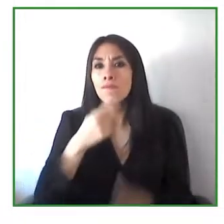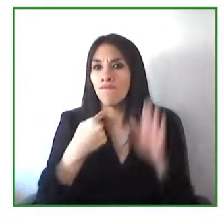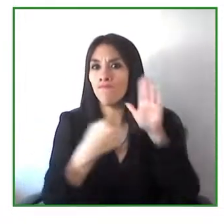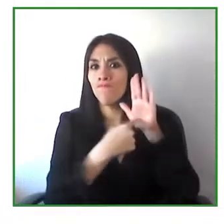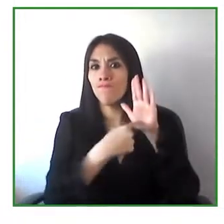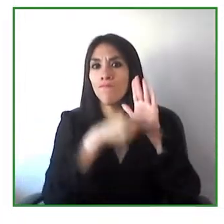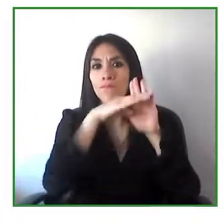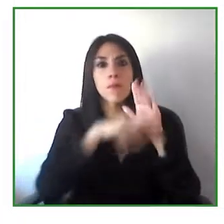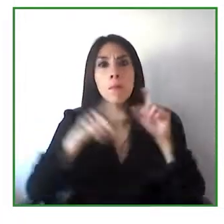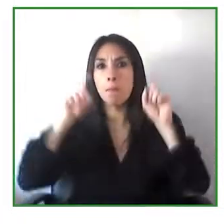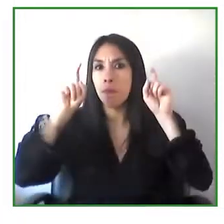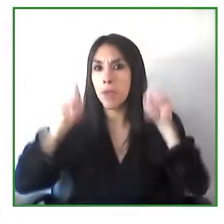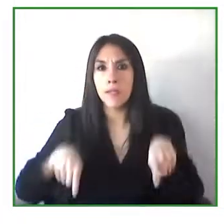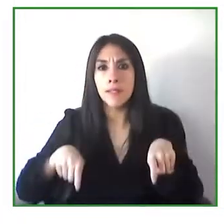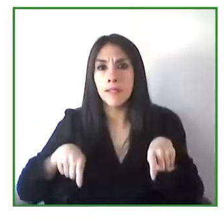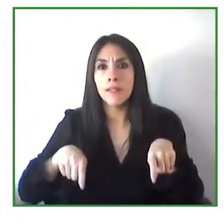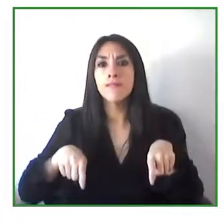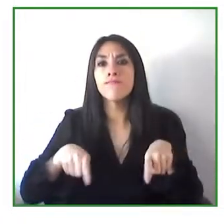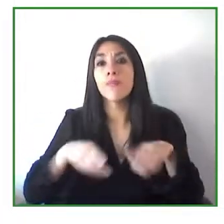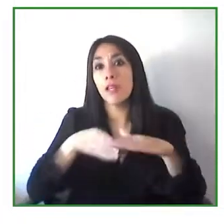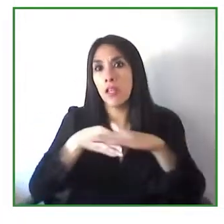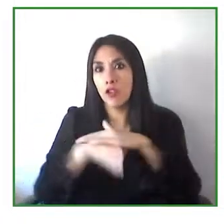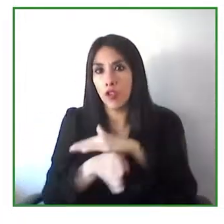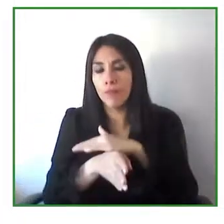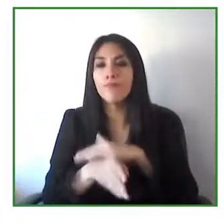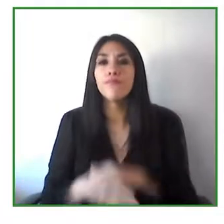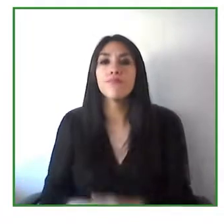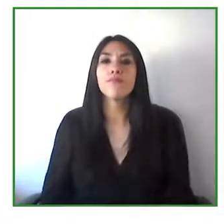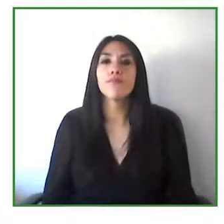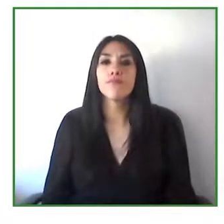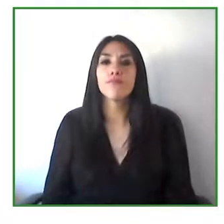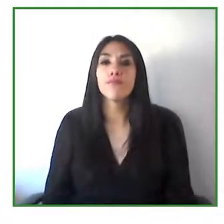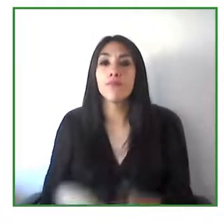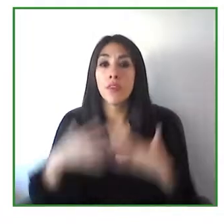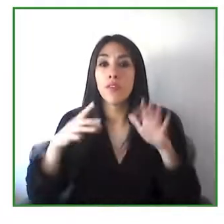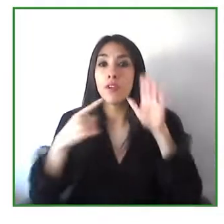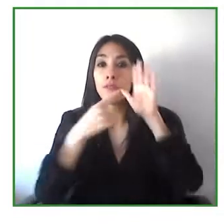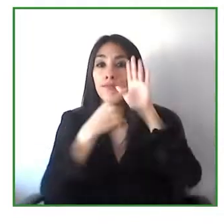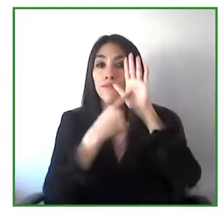to focus more on how do we achieve that and that meant in many